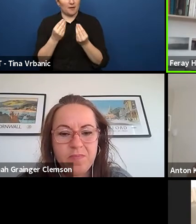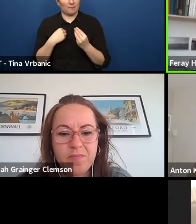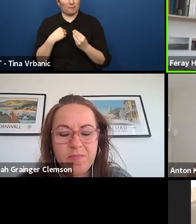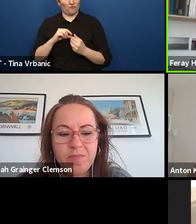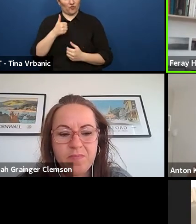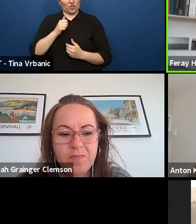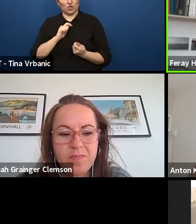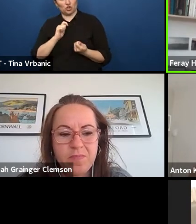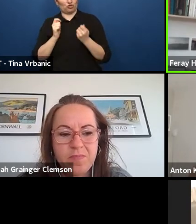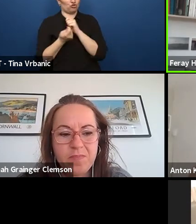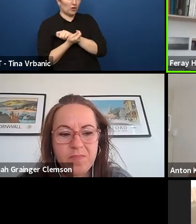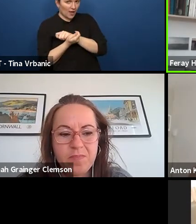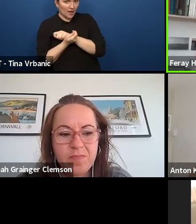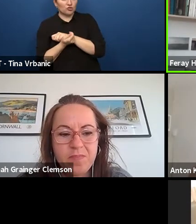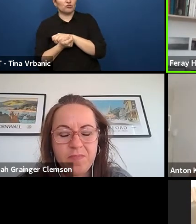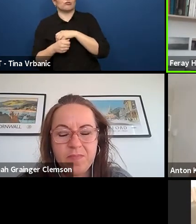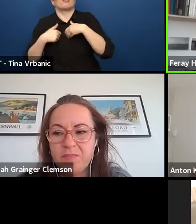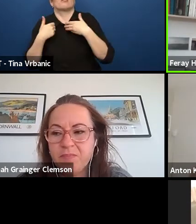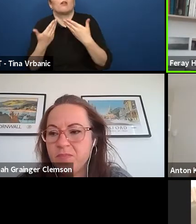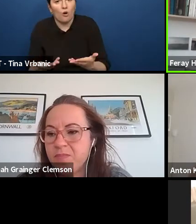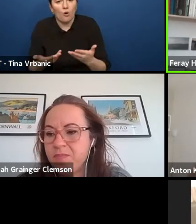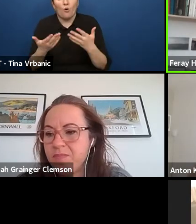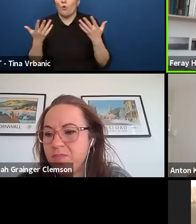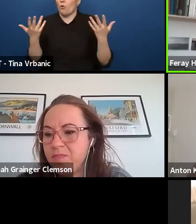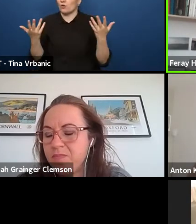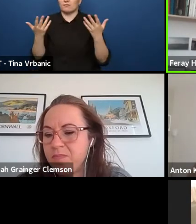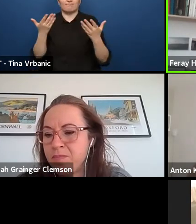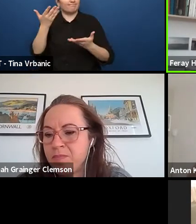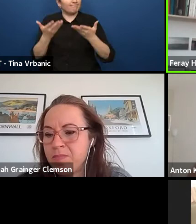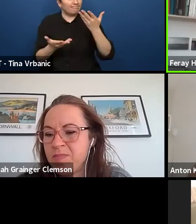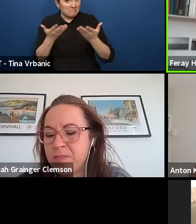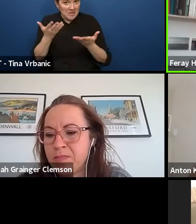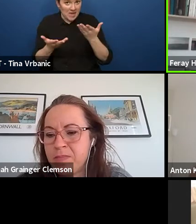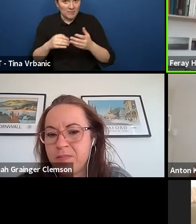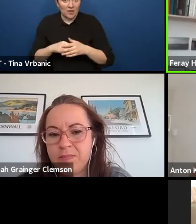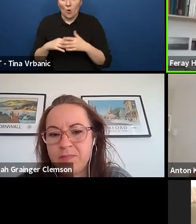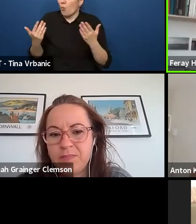in our understand of how contemporary theatre works.